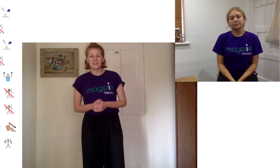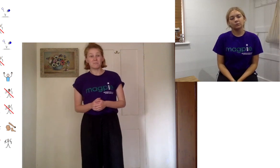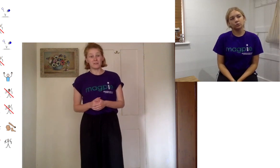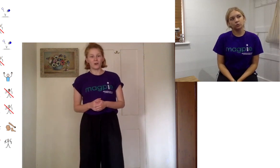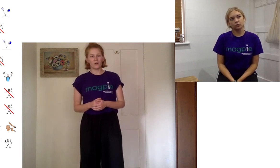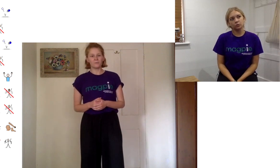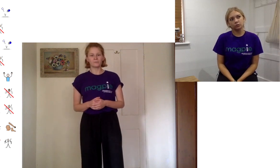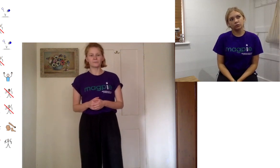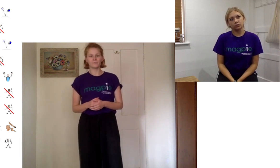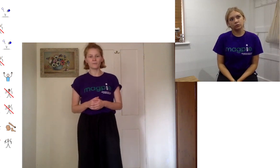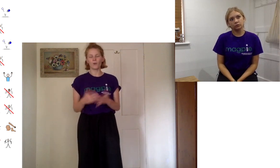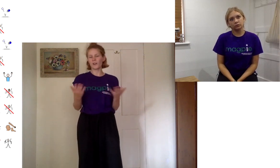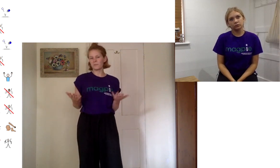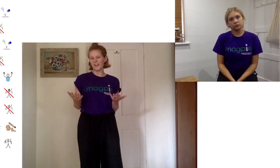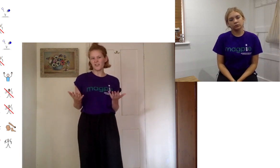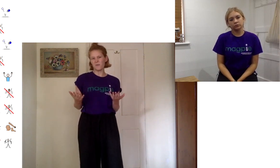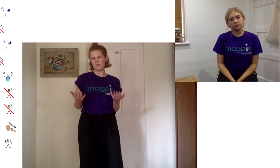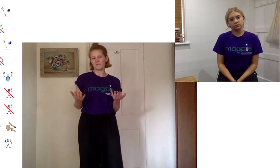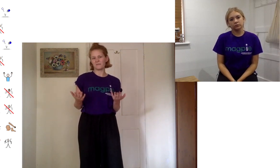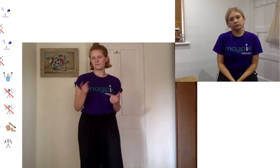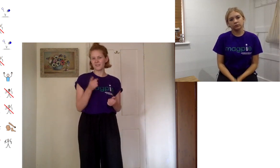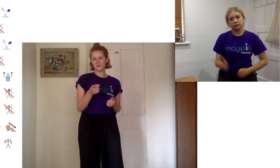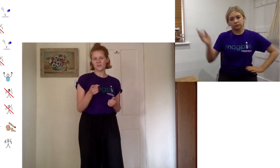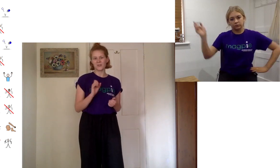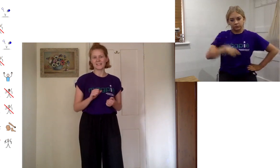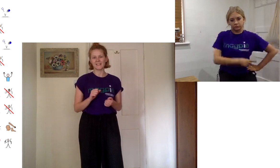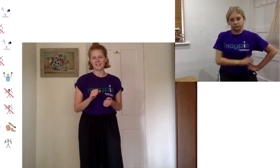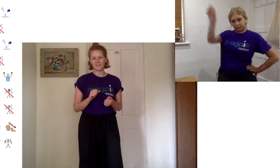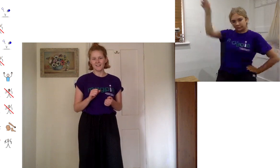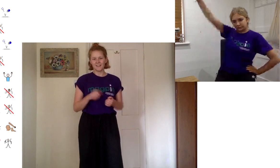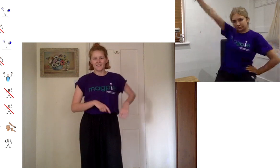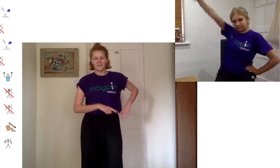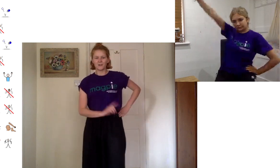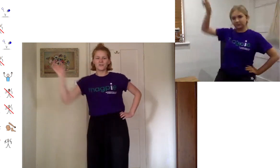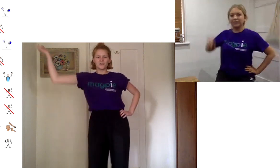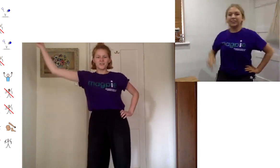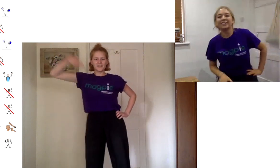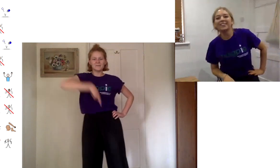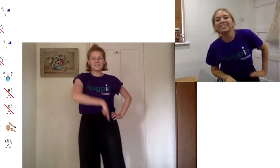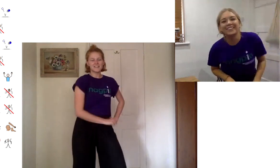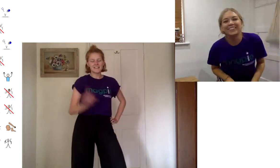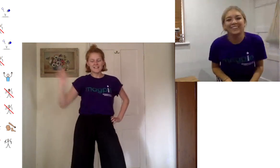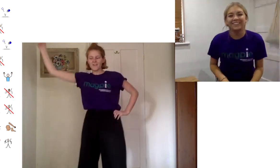done before or it could be a new move it's your choice oh george's got some good disco